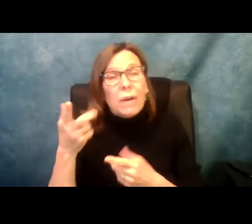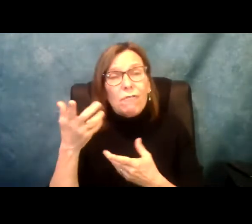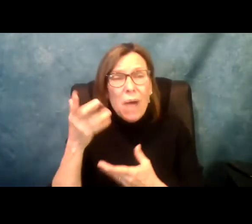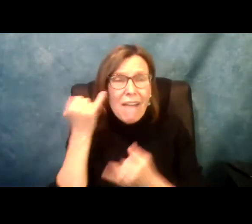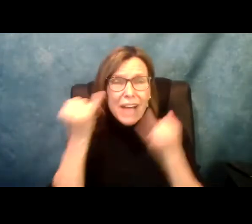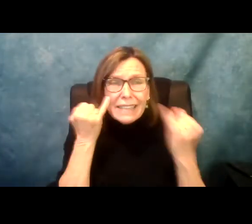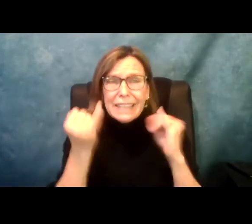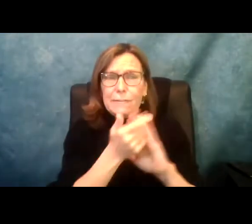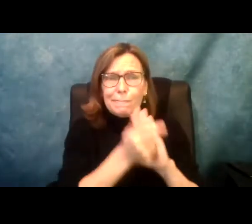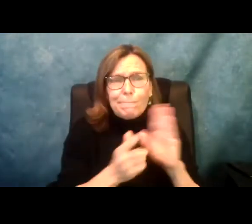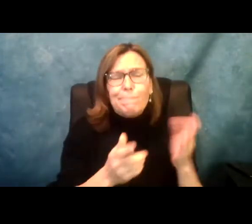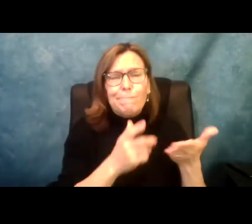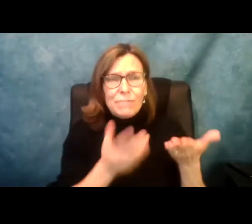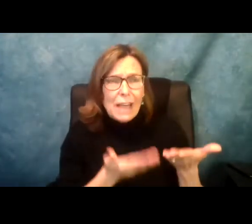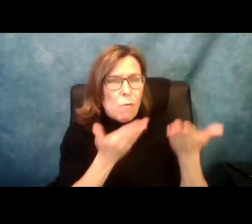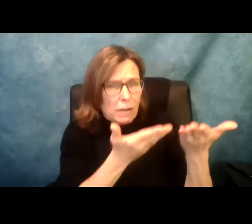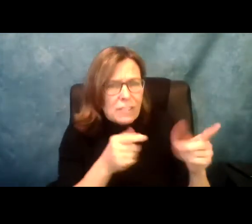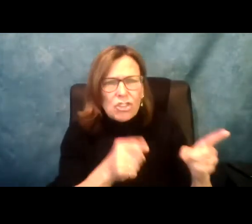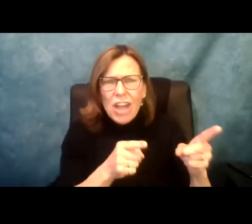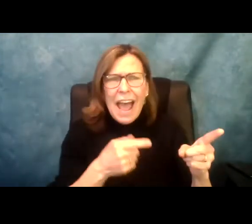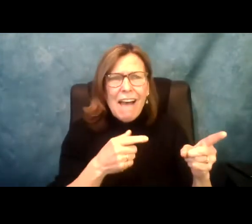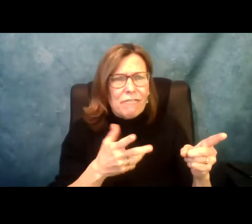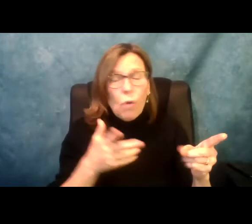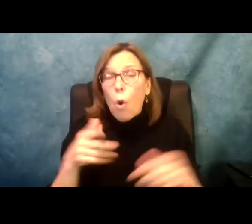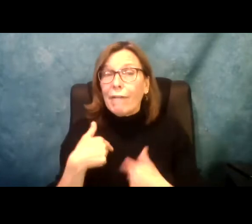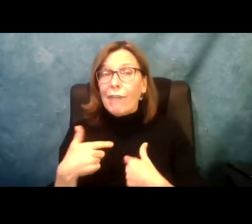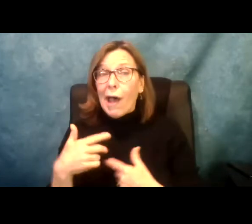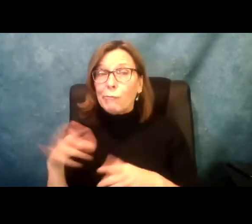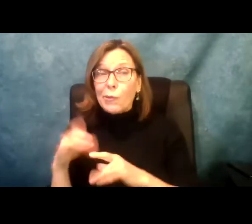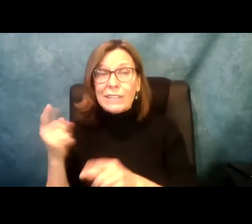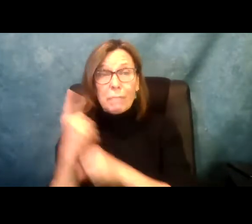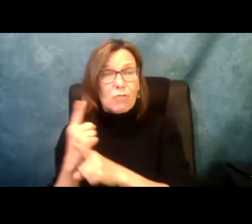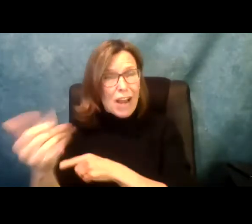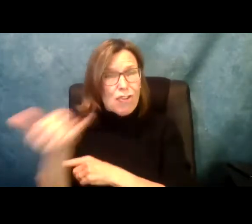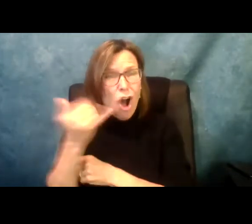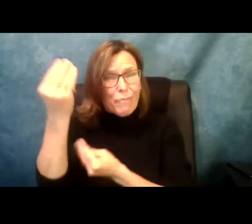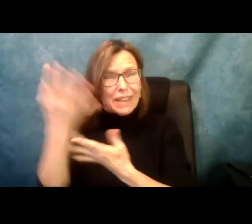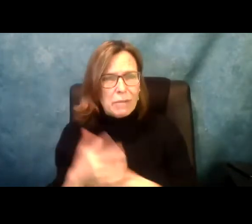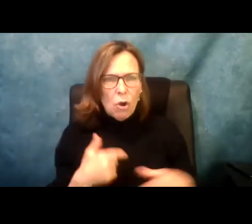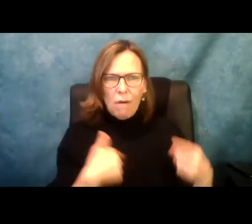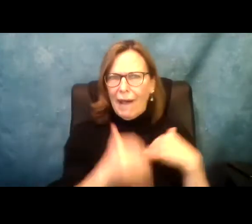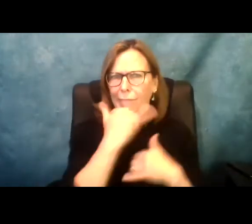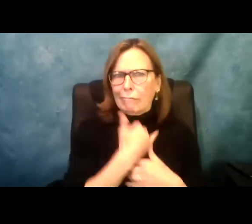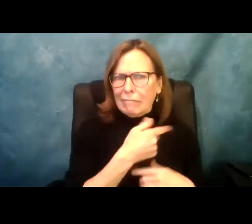hygiene meeting today and so I 'm going to say, my number is 845-794-5807 if you have ideas for legislation. If I'm doing